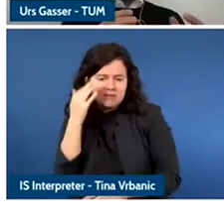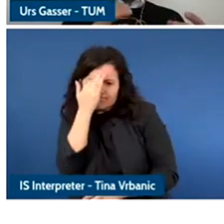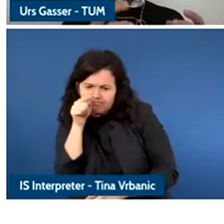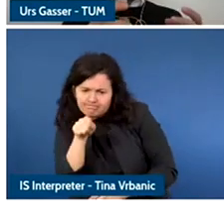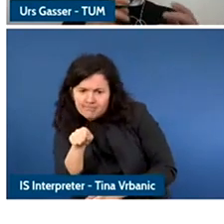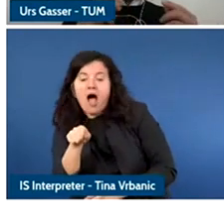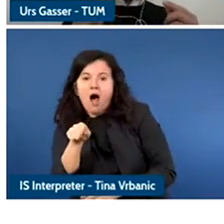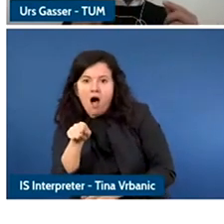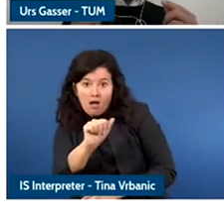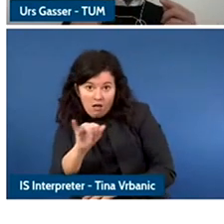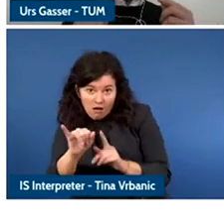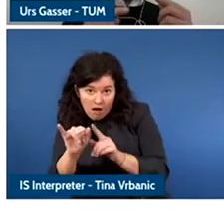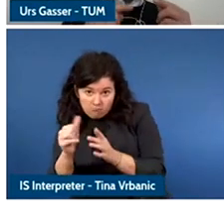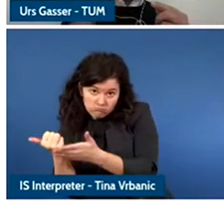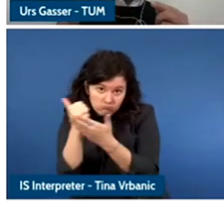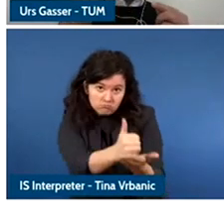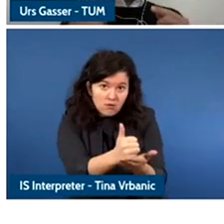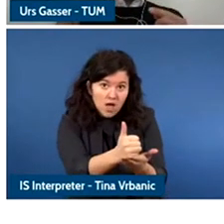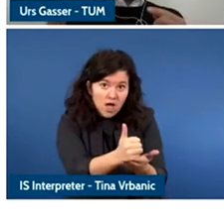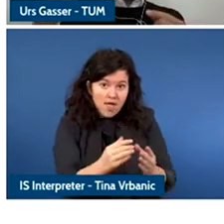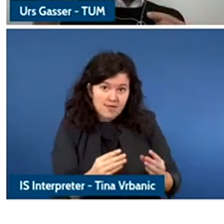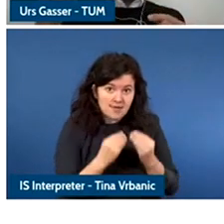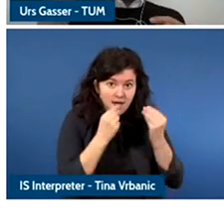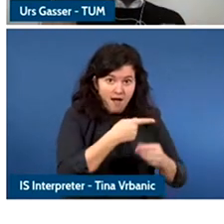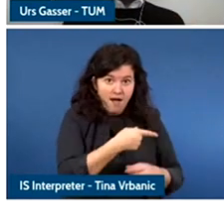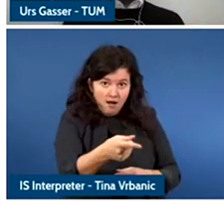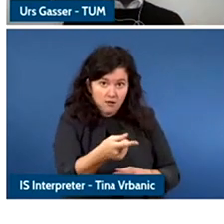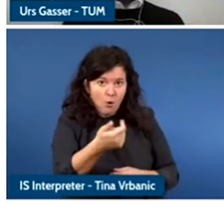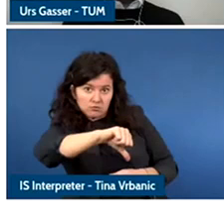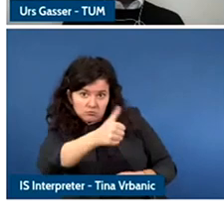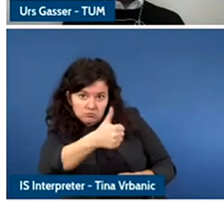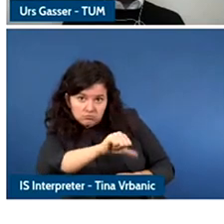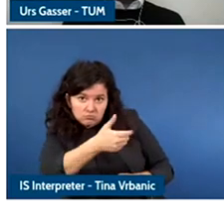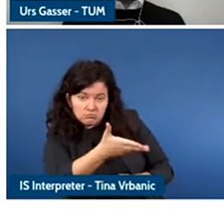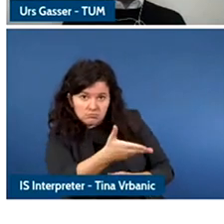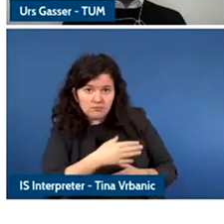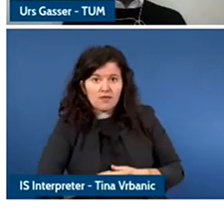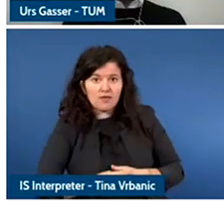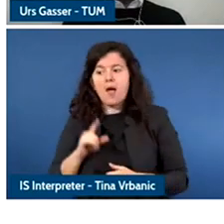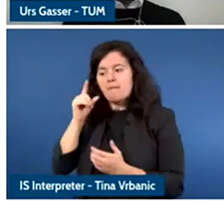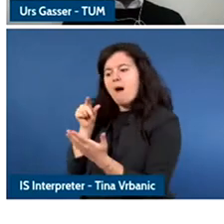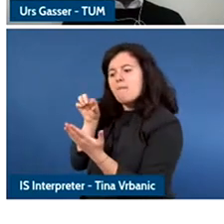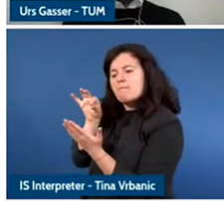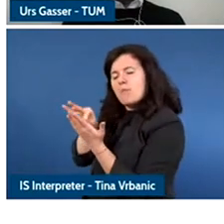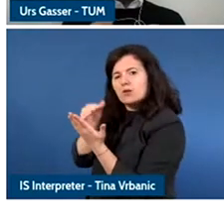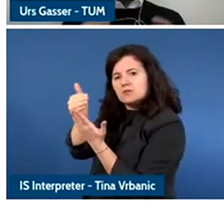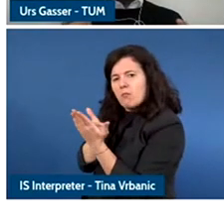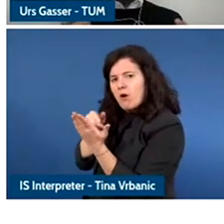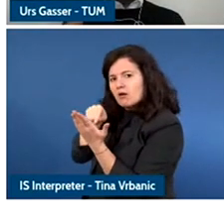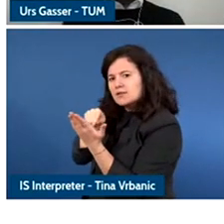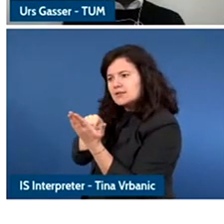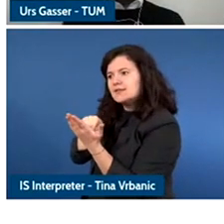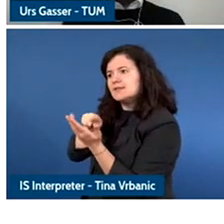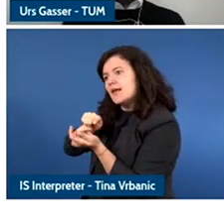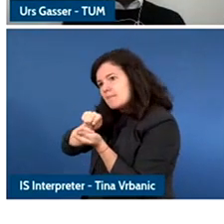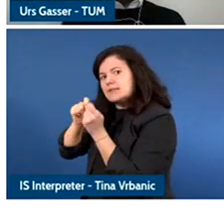well-being of young people how can we update our policies going forward and keep them as a learning system?